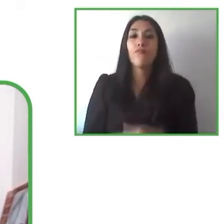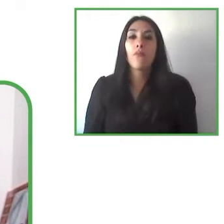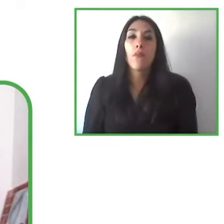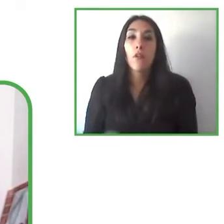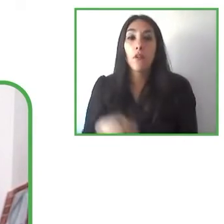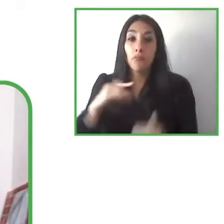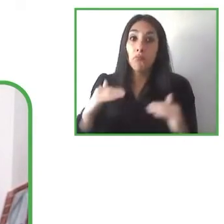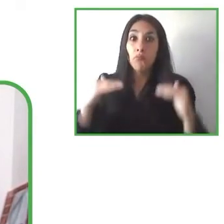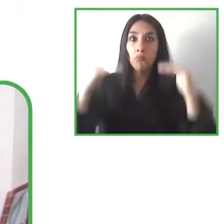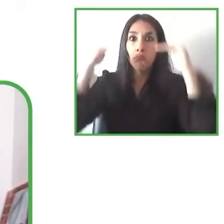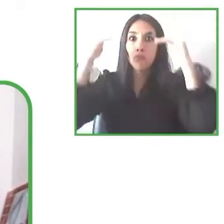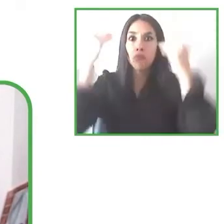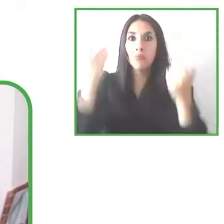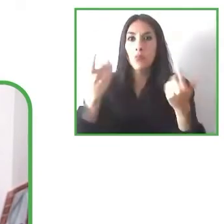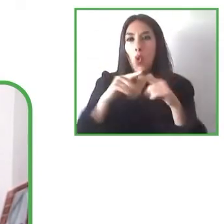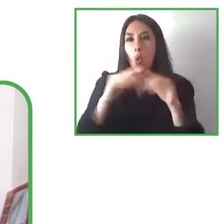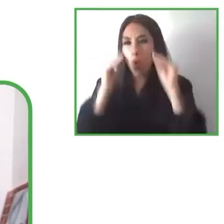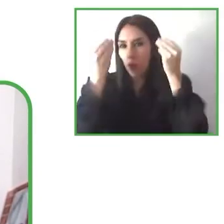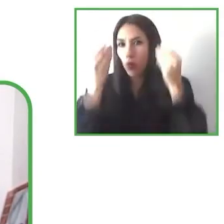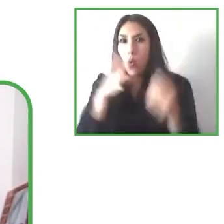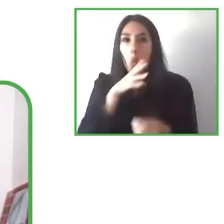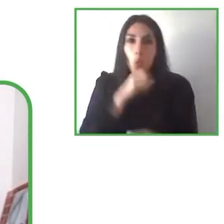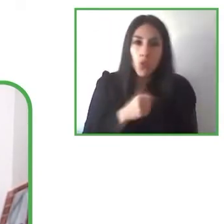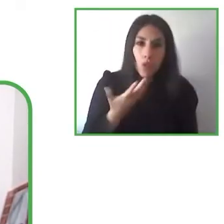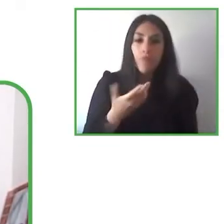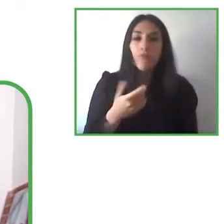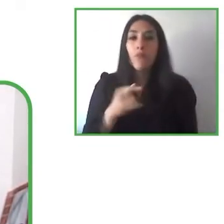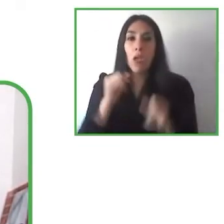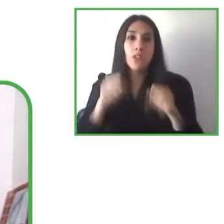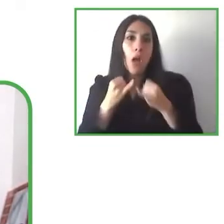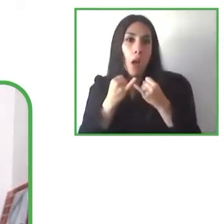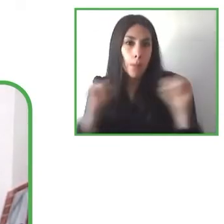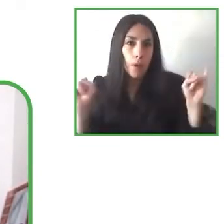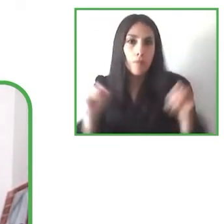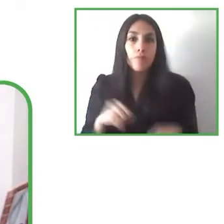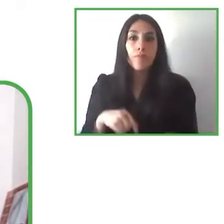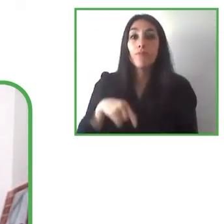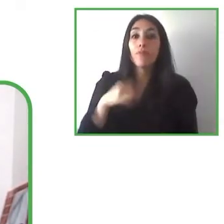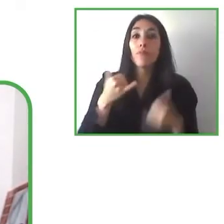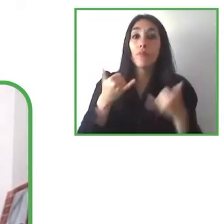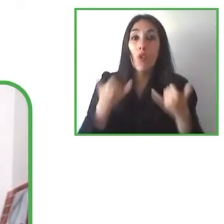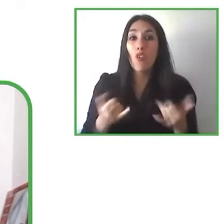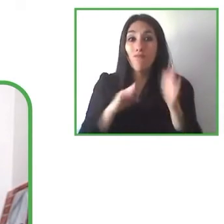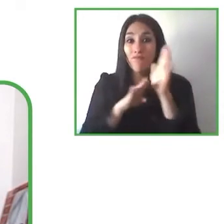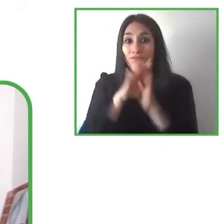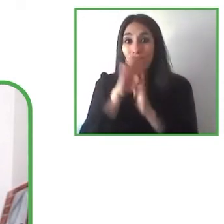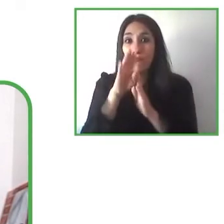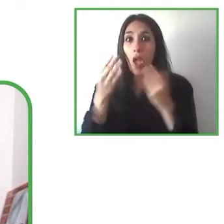their transition to and out of life and also, we have been developing other